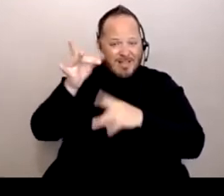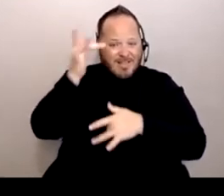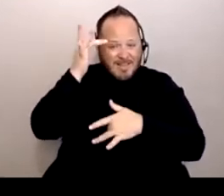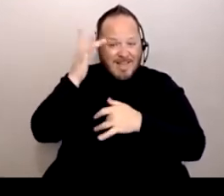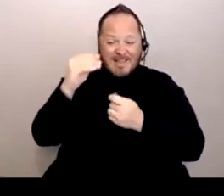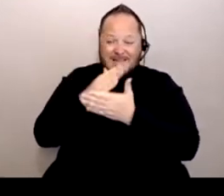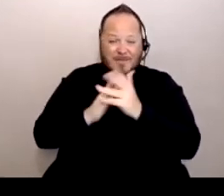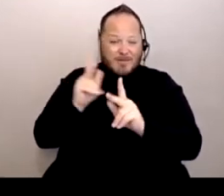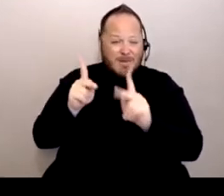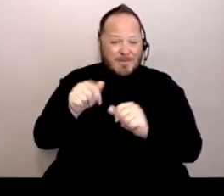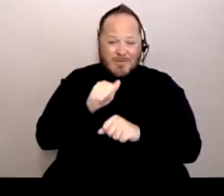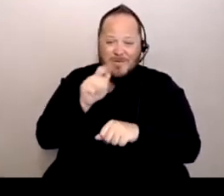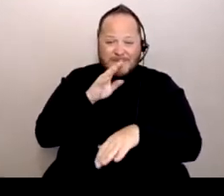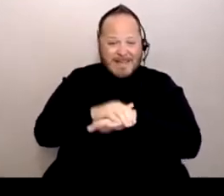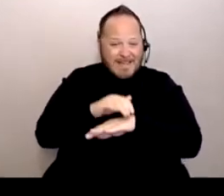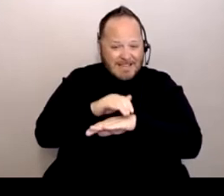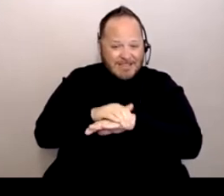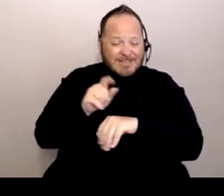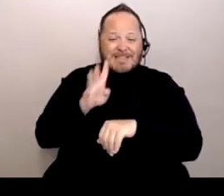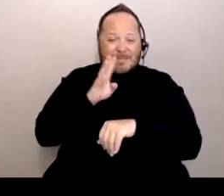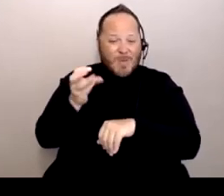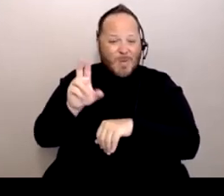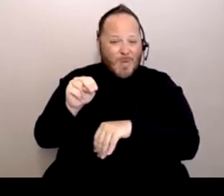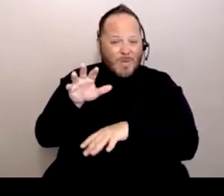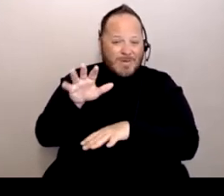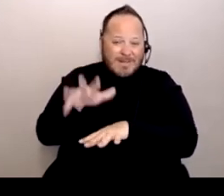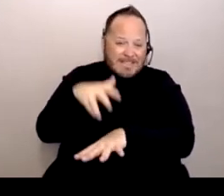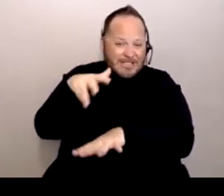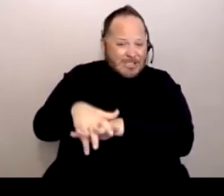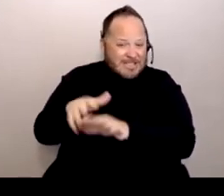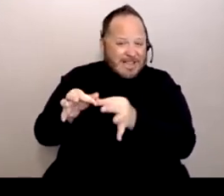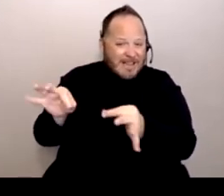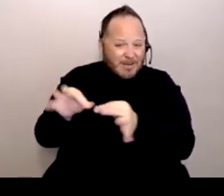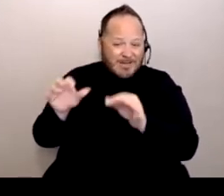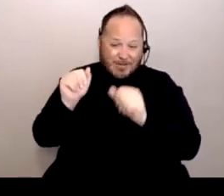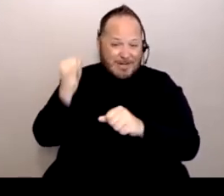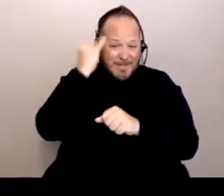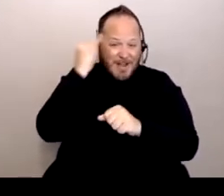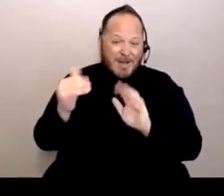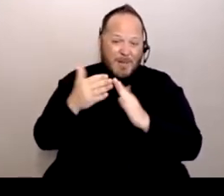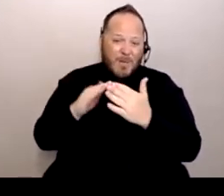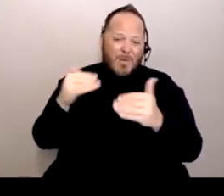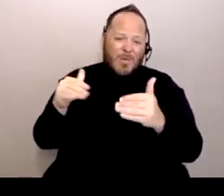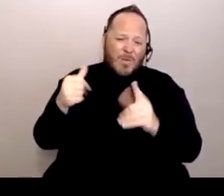what that would do to a community. We have in that same community, we've got a high school,